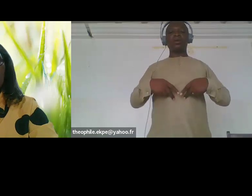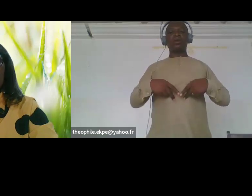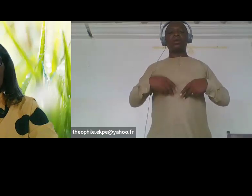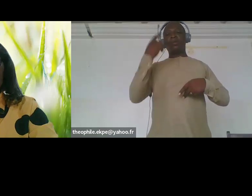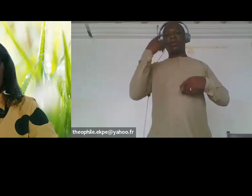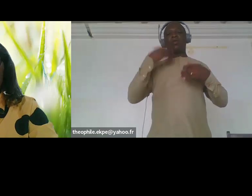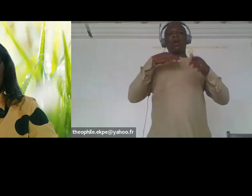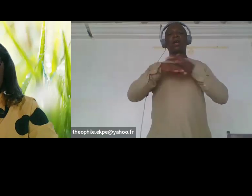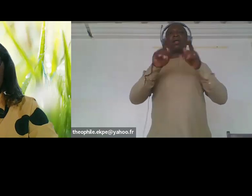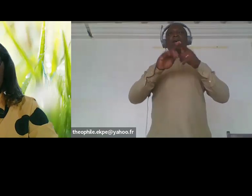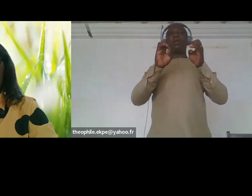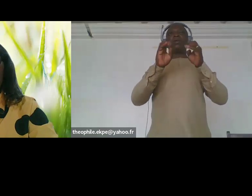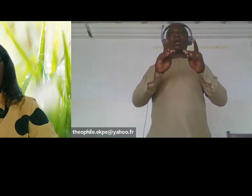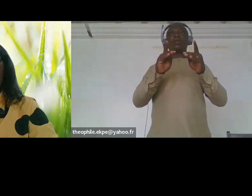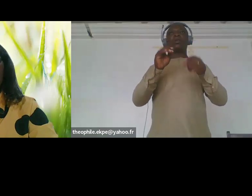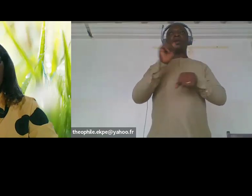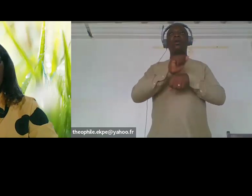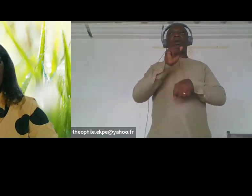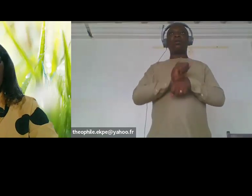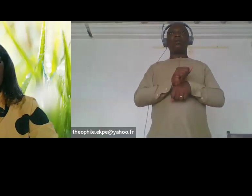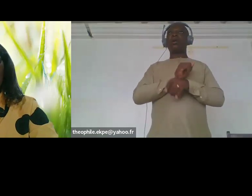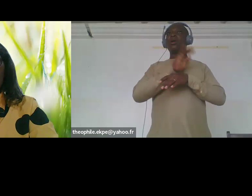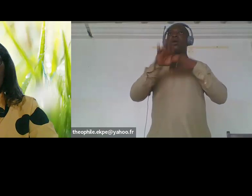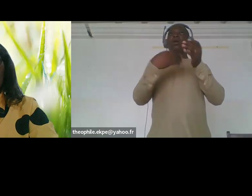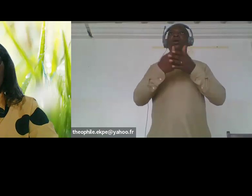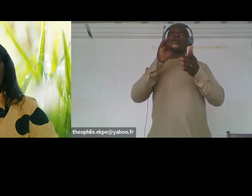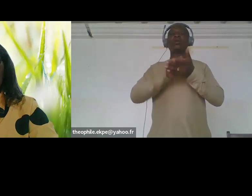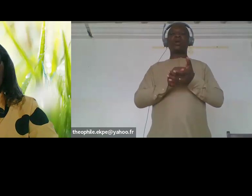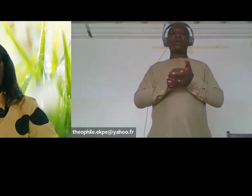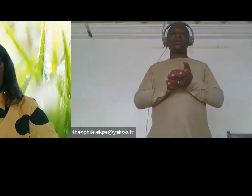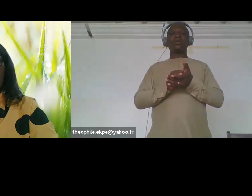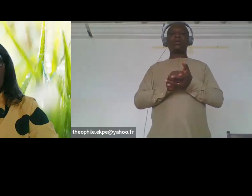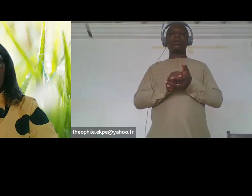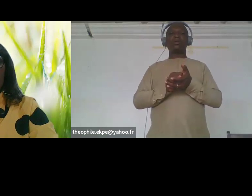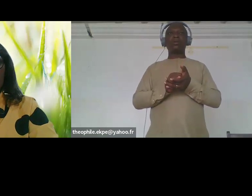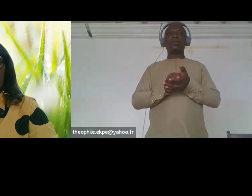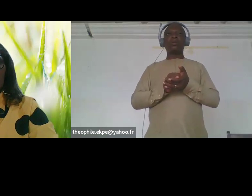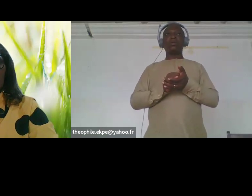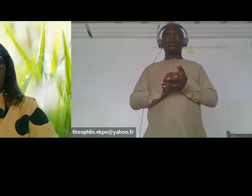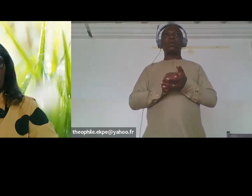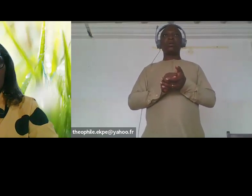itself them particular uh the one affected by the climate